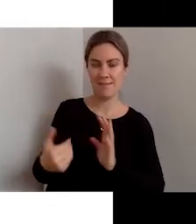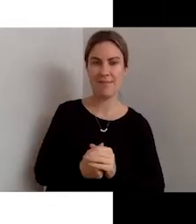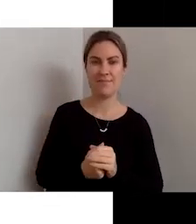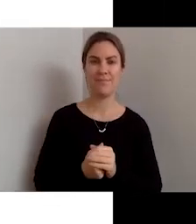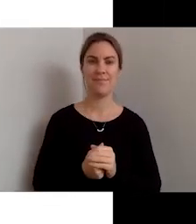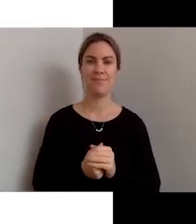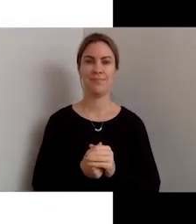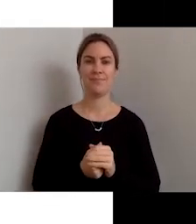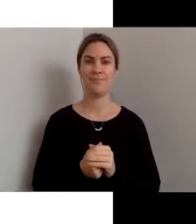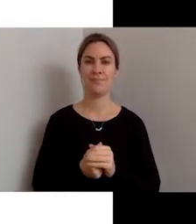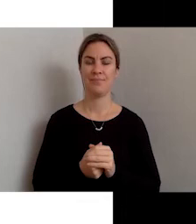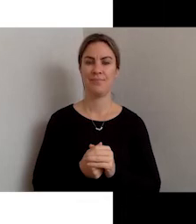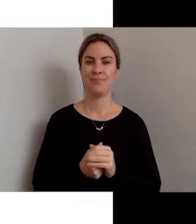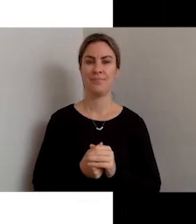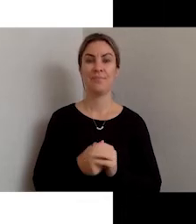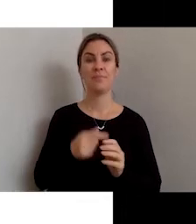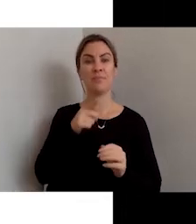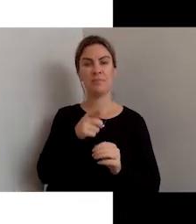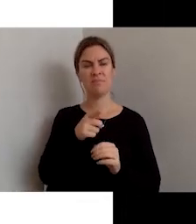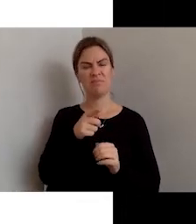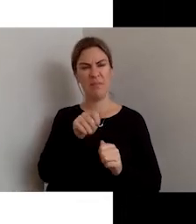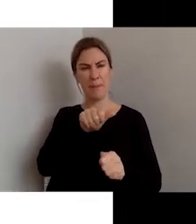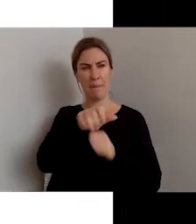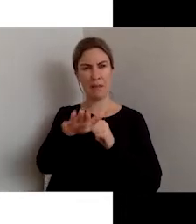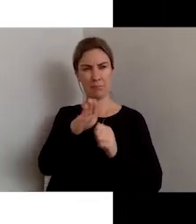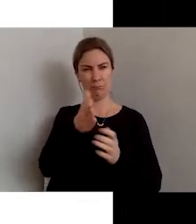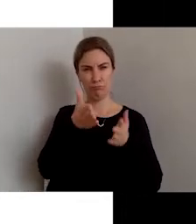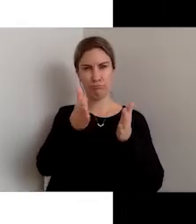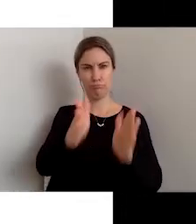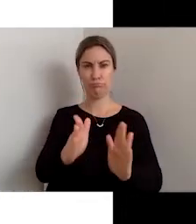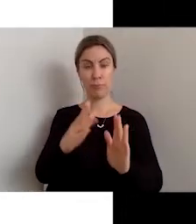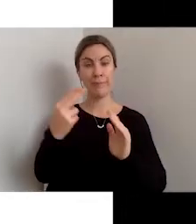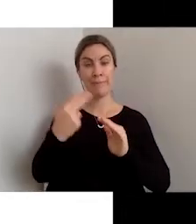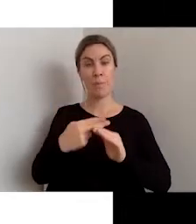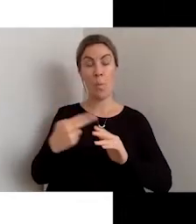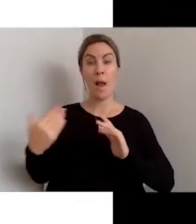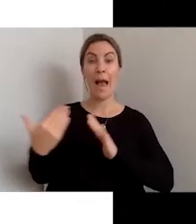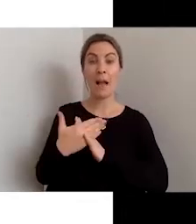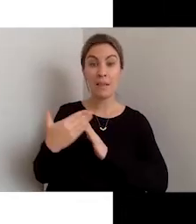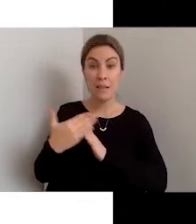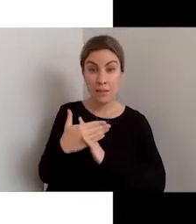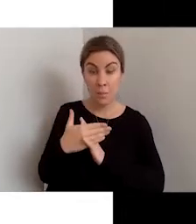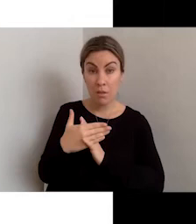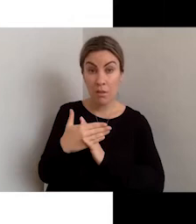best practice for accessibility often overlaps with other best